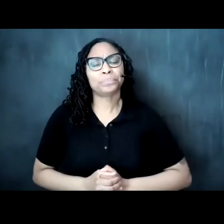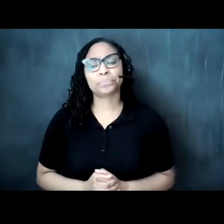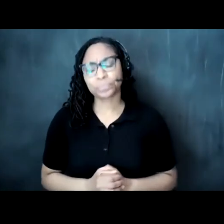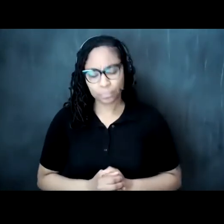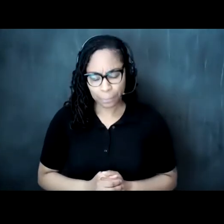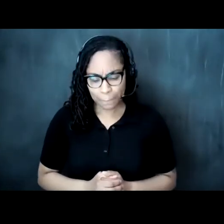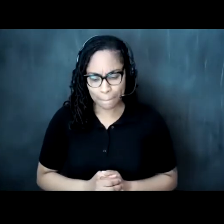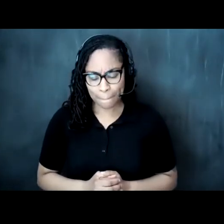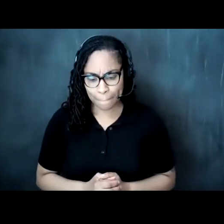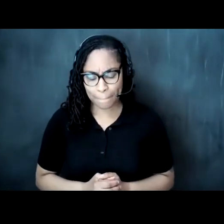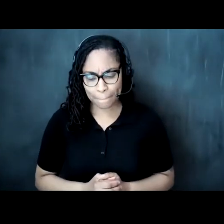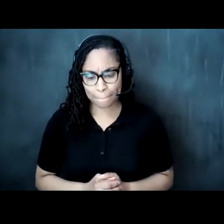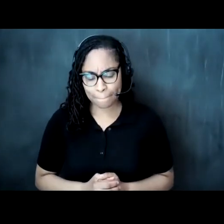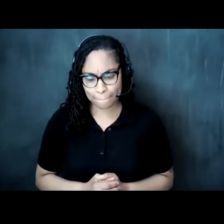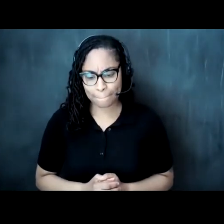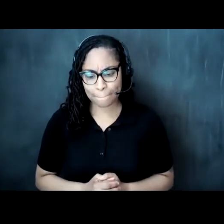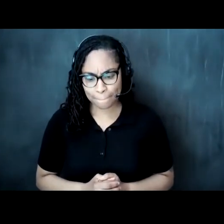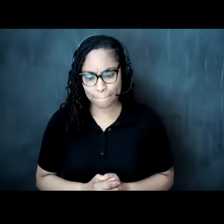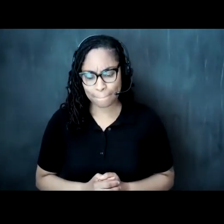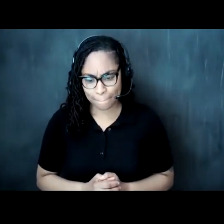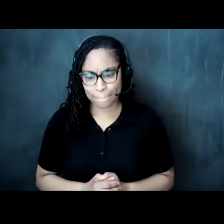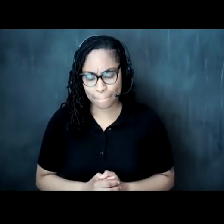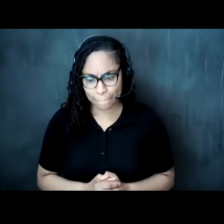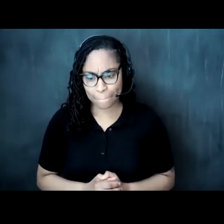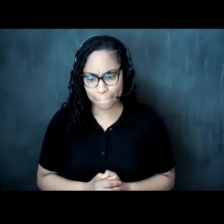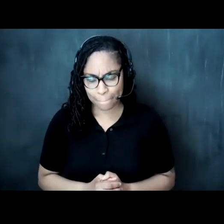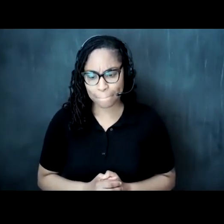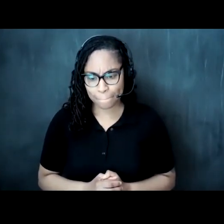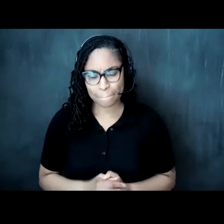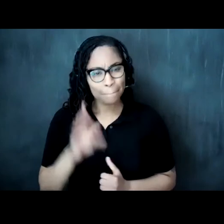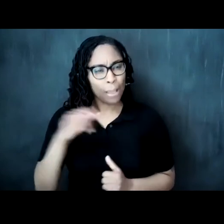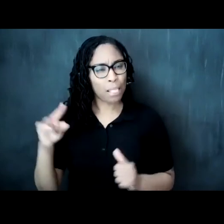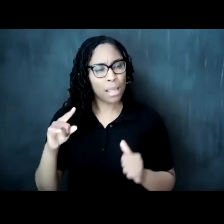the rounds of serving reflect the different rounds and seasons of life she said well in some of these